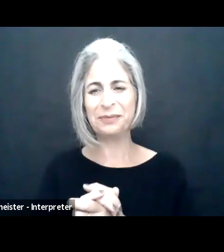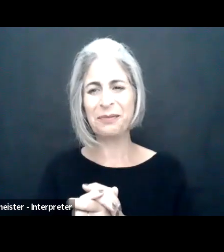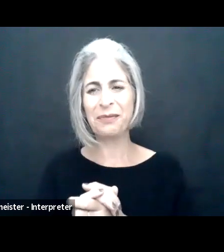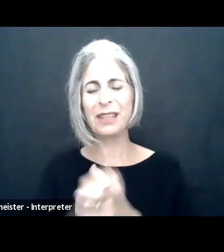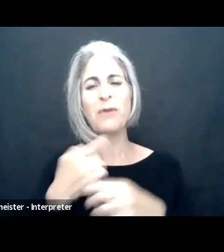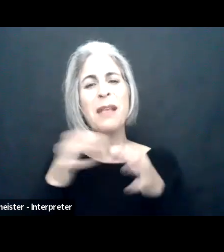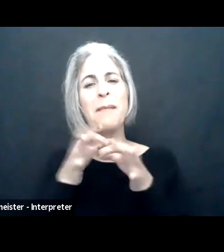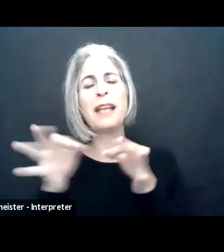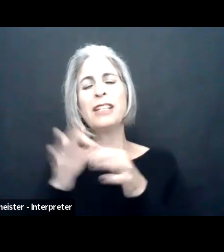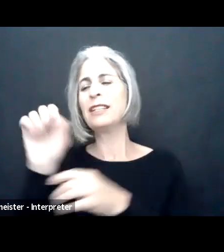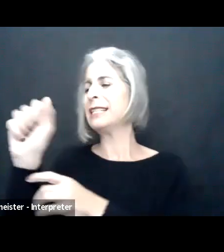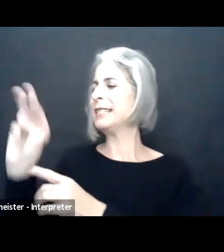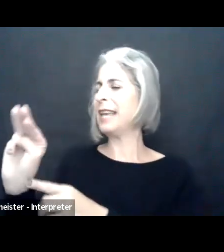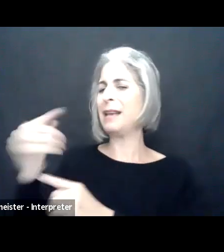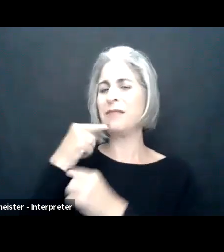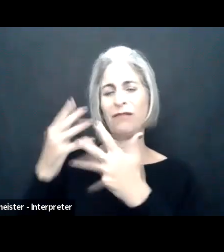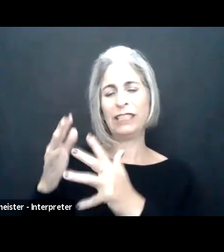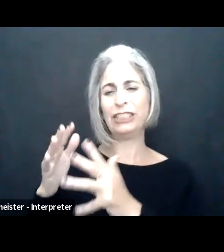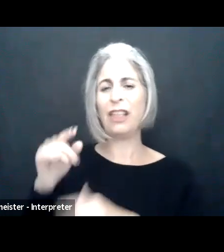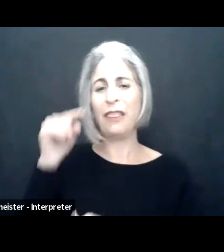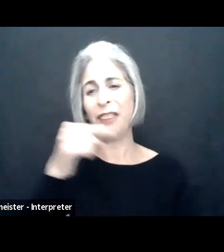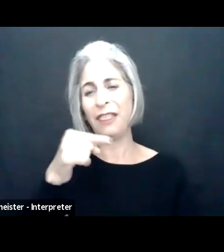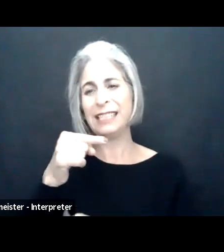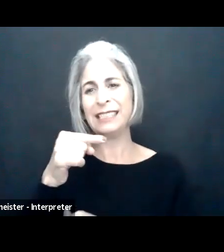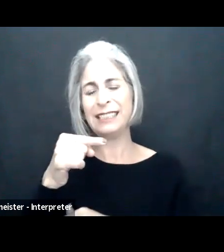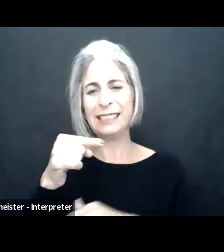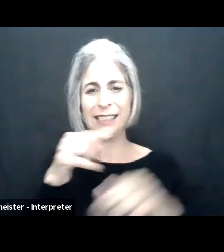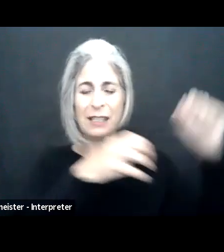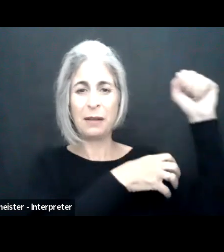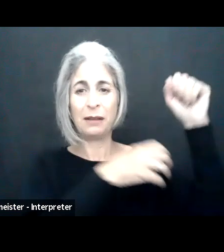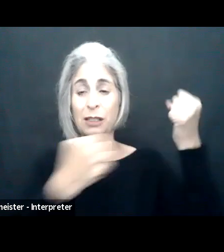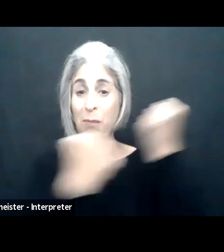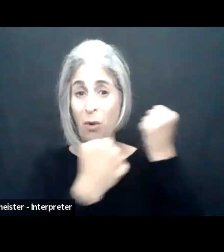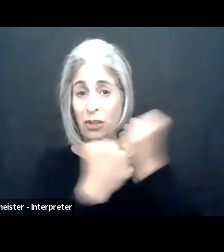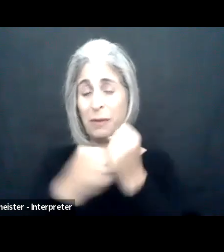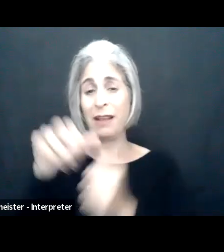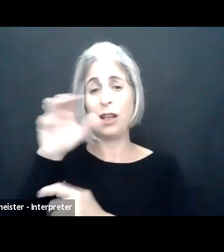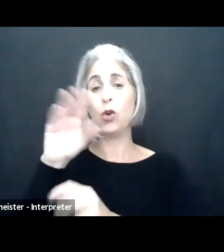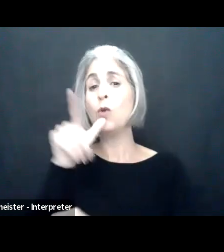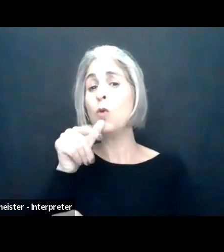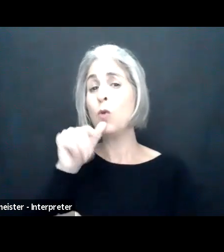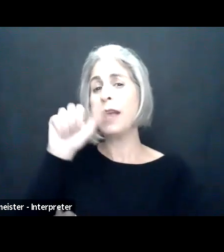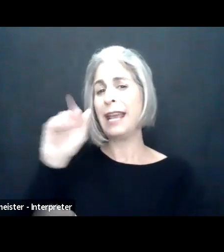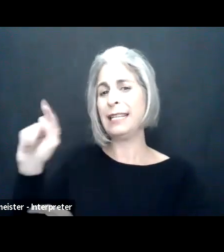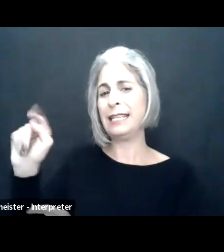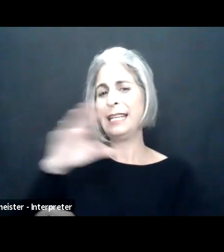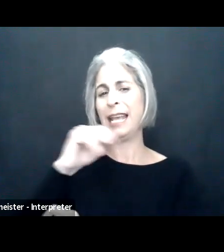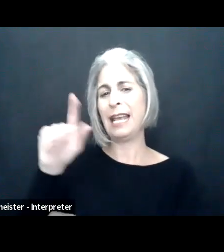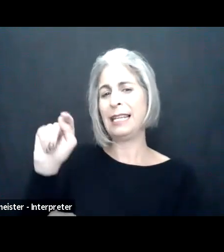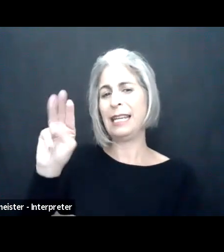For our briefing.